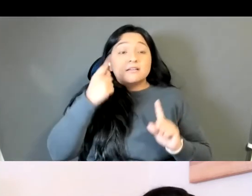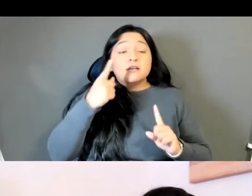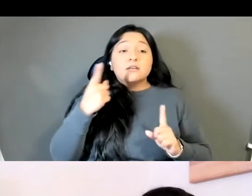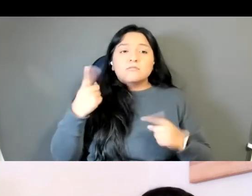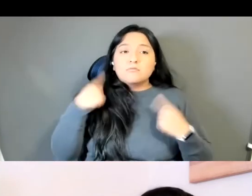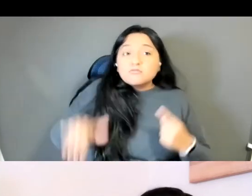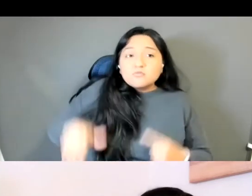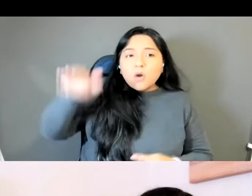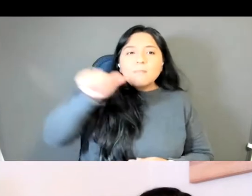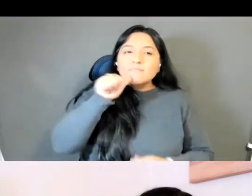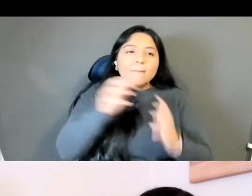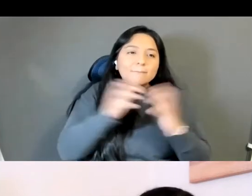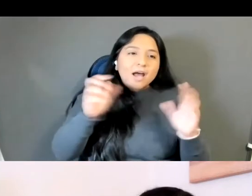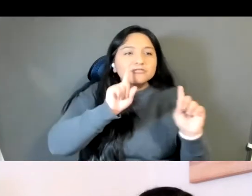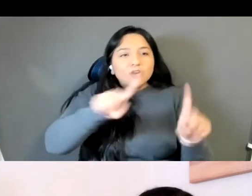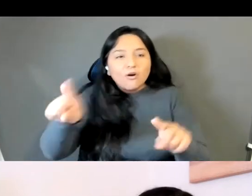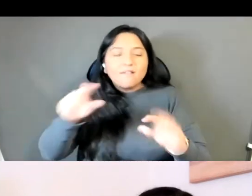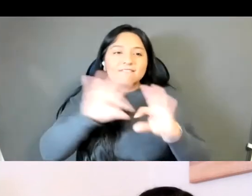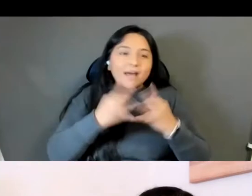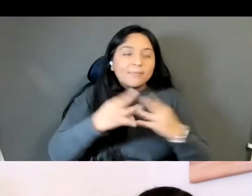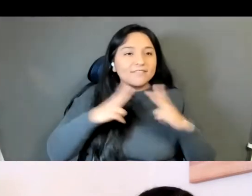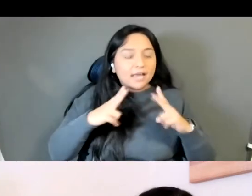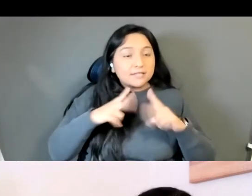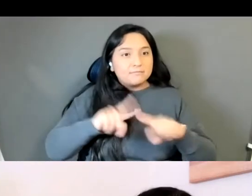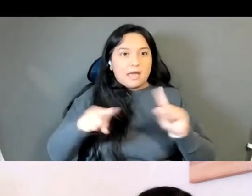and I just remembered I was so excited for them they had beautiful pictures of it so